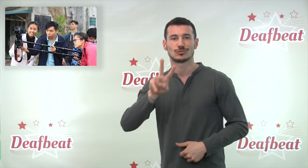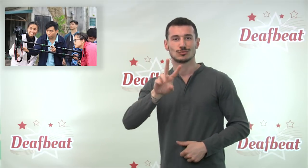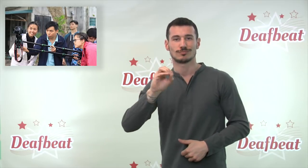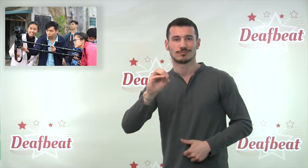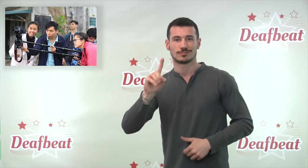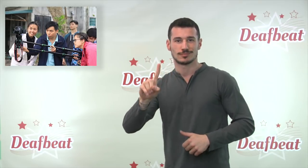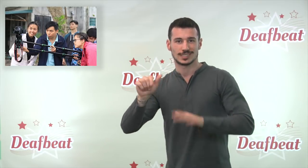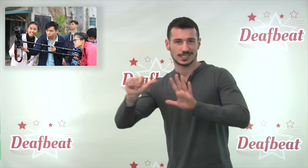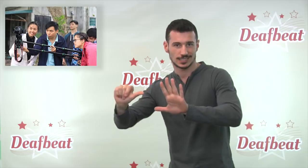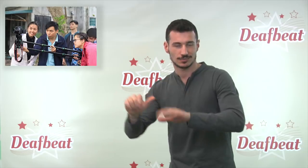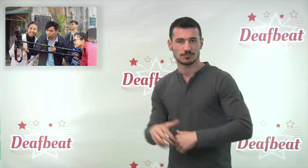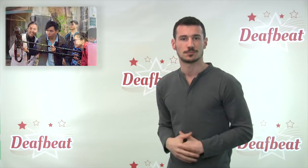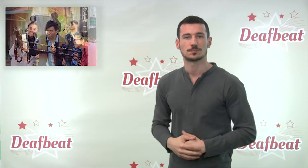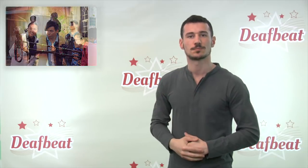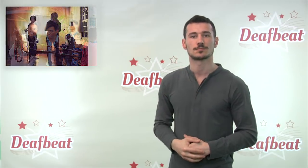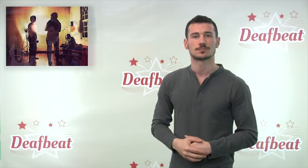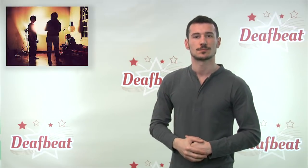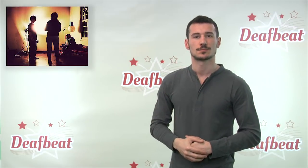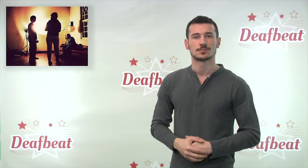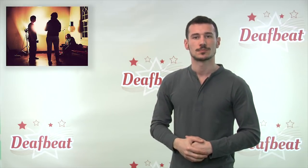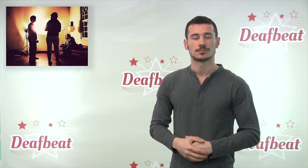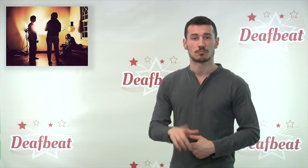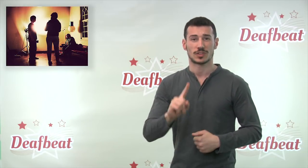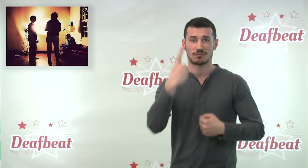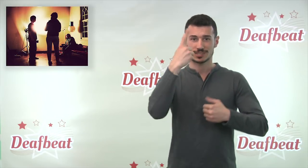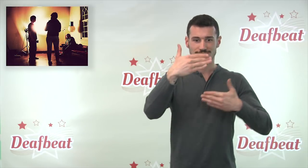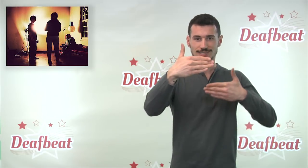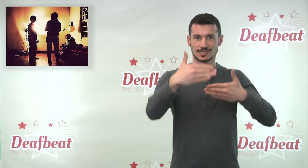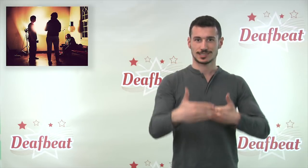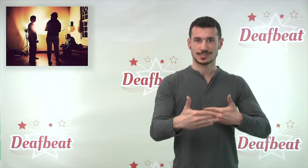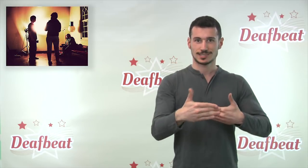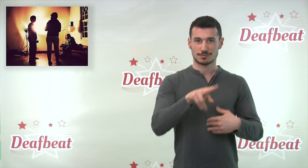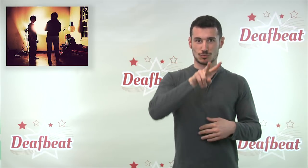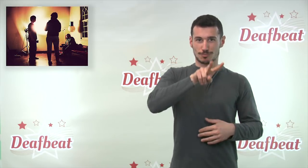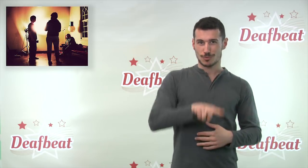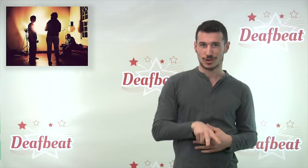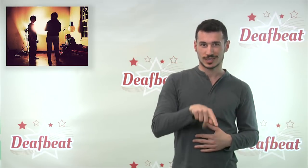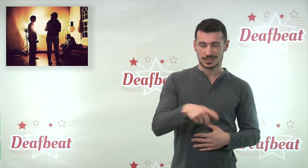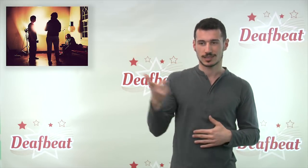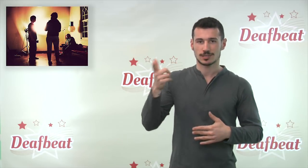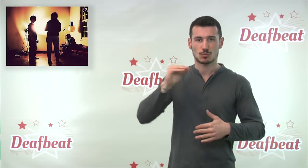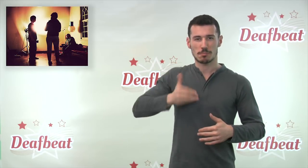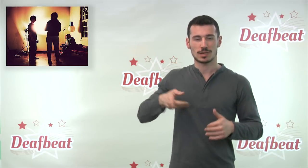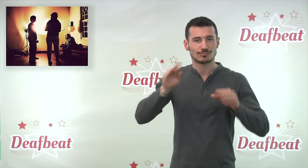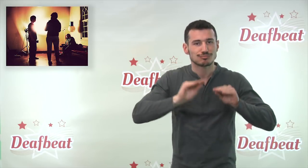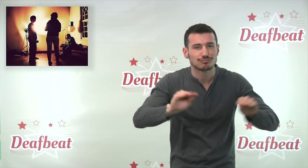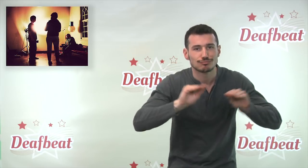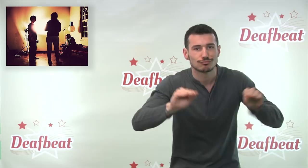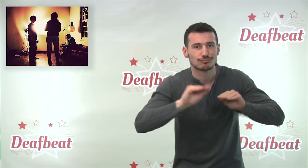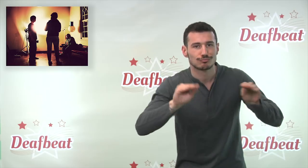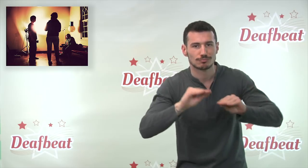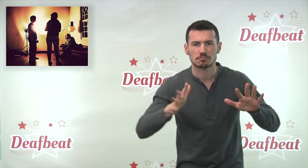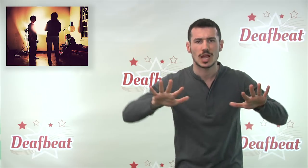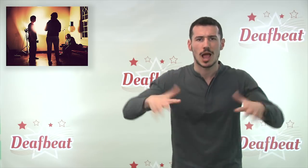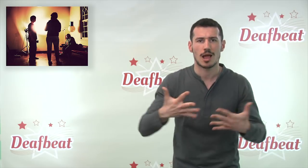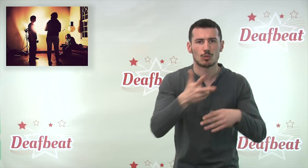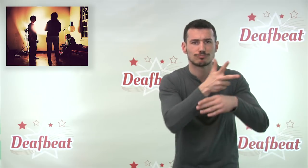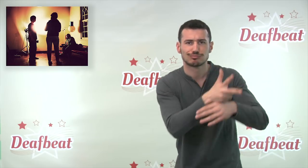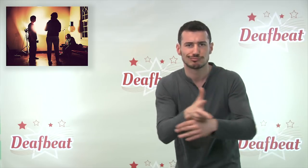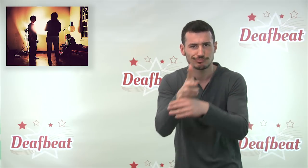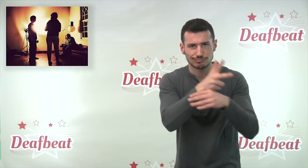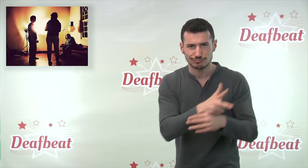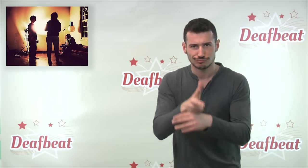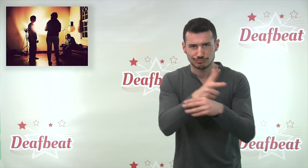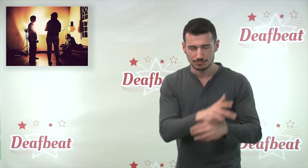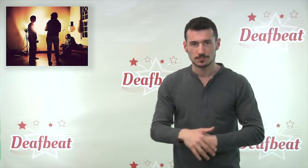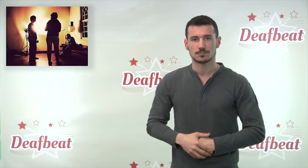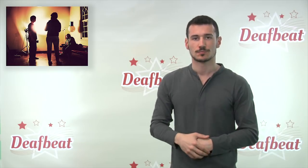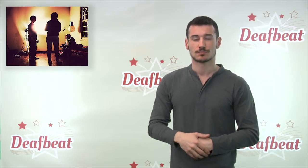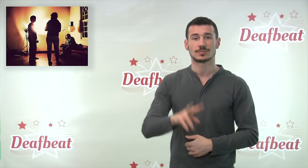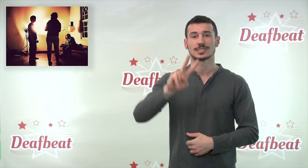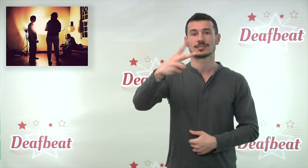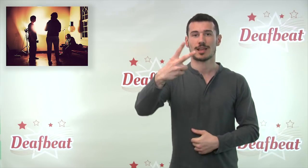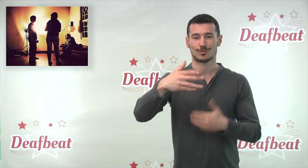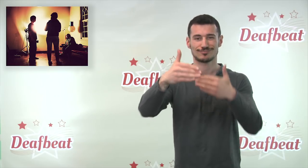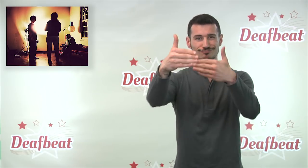chosen for the project. In the first two months, they were trained in filmmaking, then for